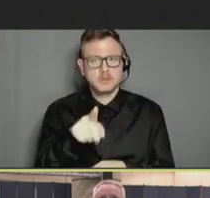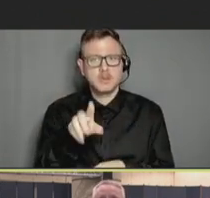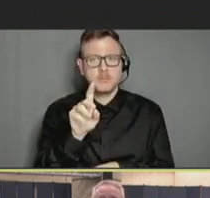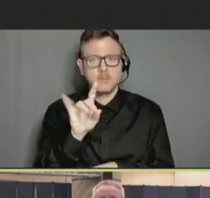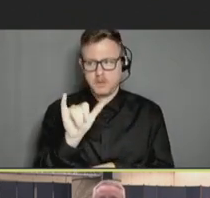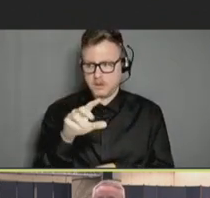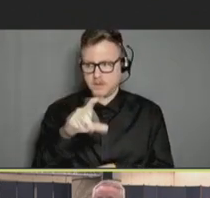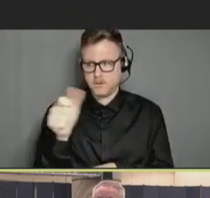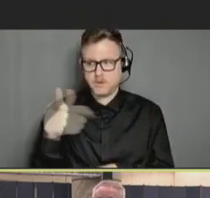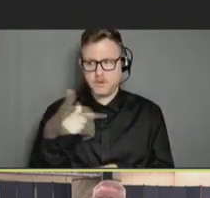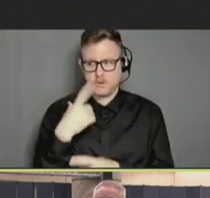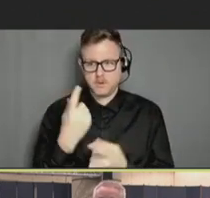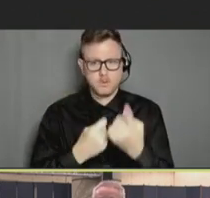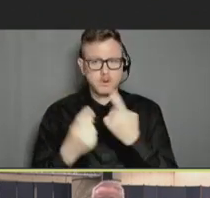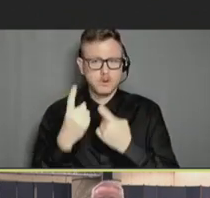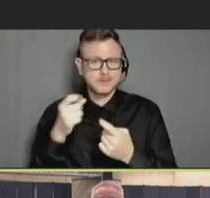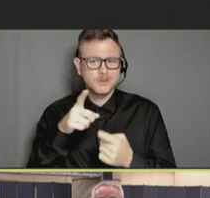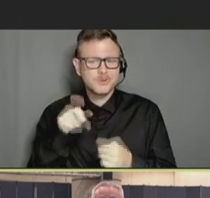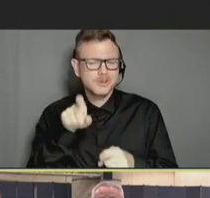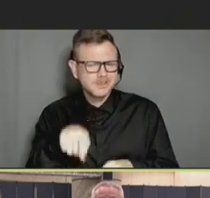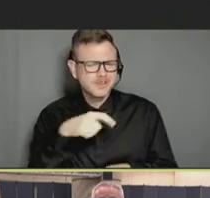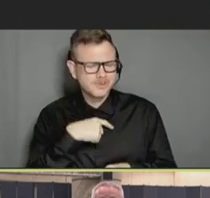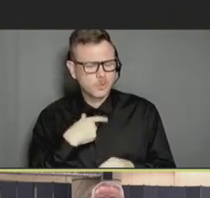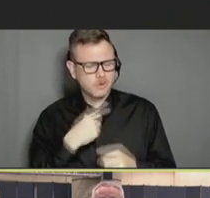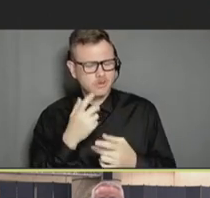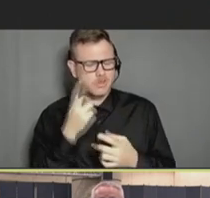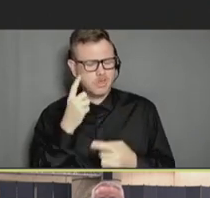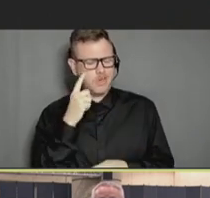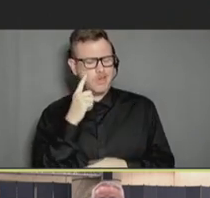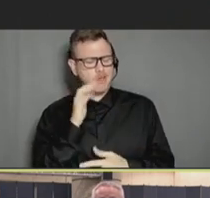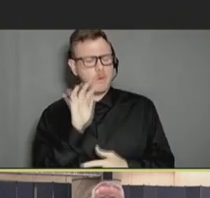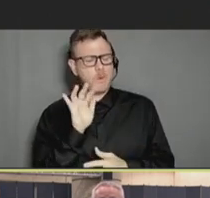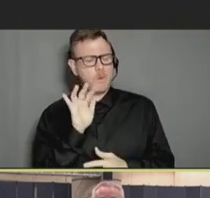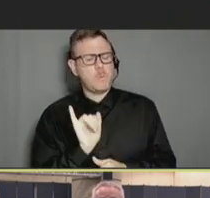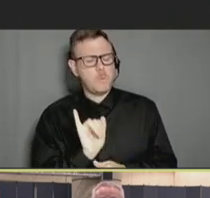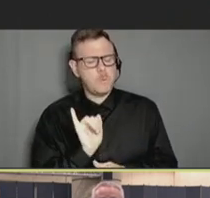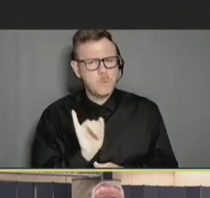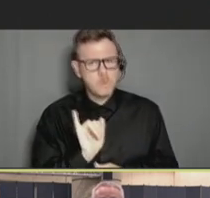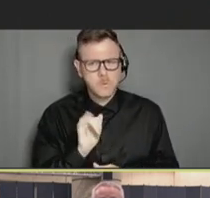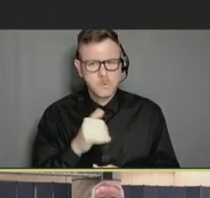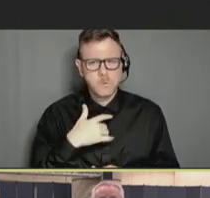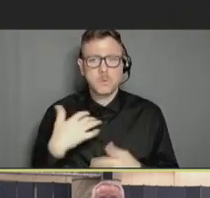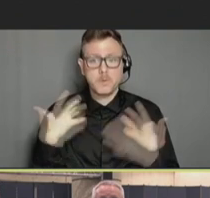I think we may need to consider. You know, we've talked about health information systems